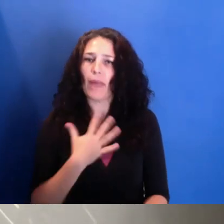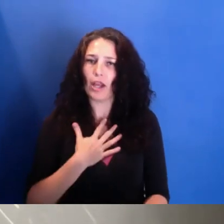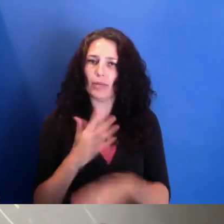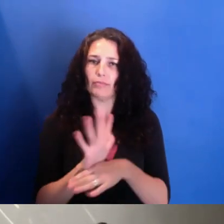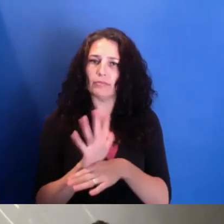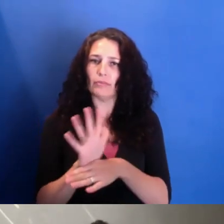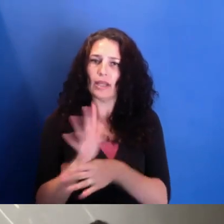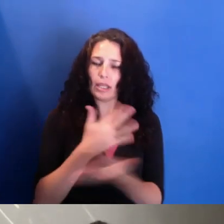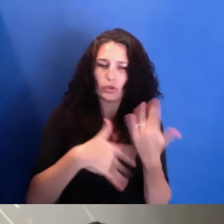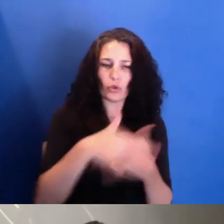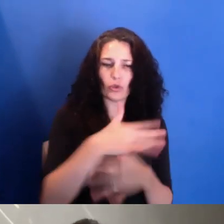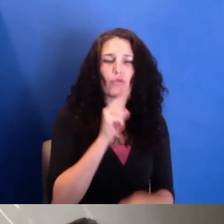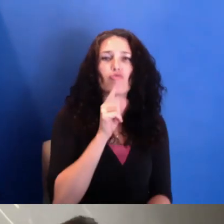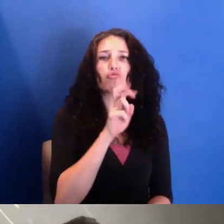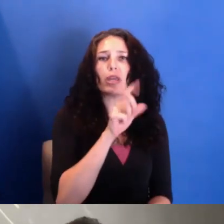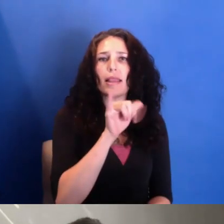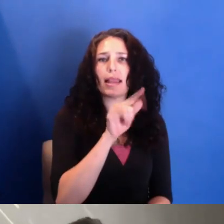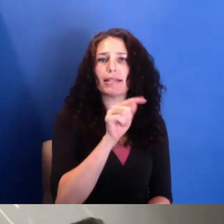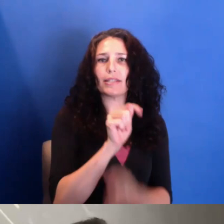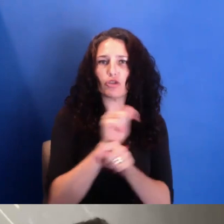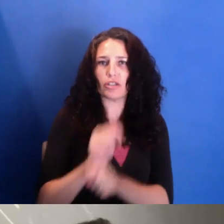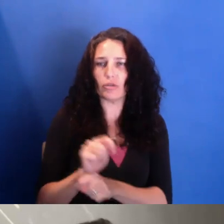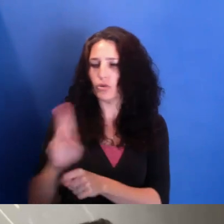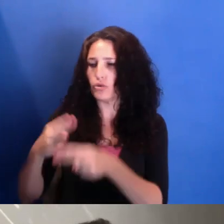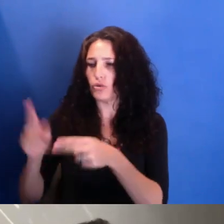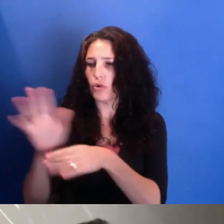Her short film "Flowers" won Best Short Film in the HBO